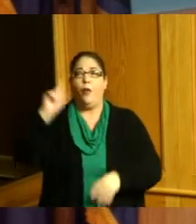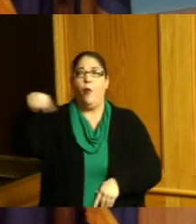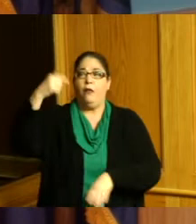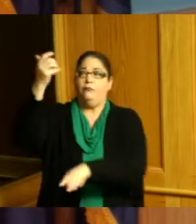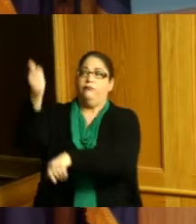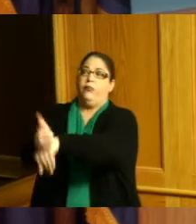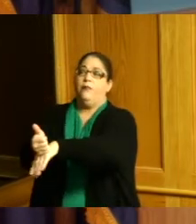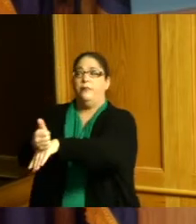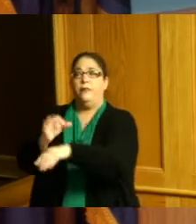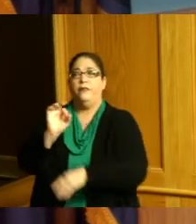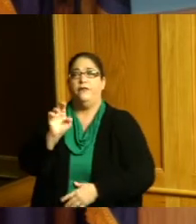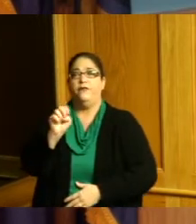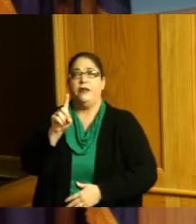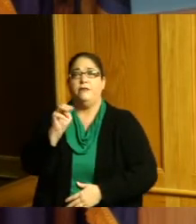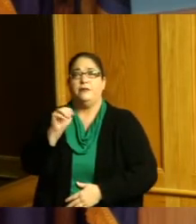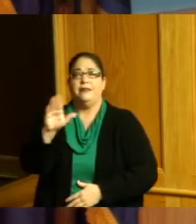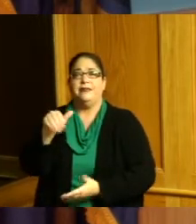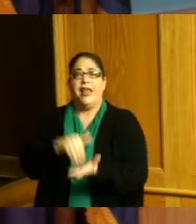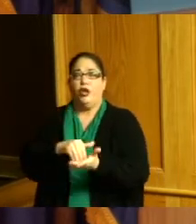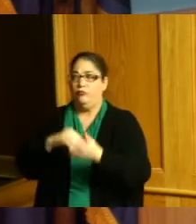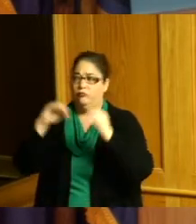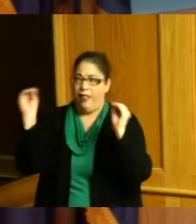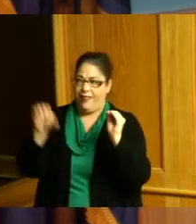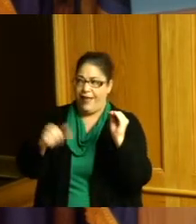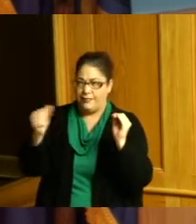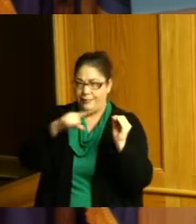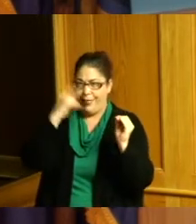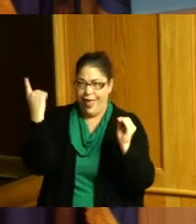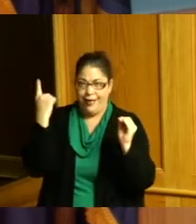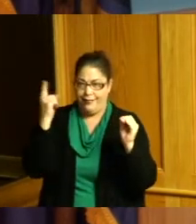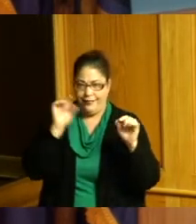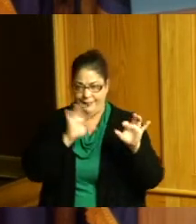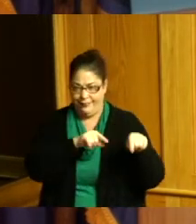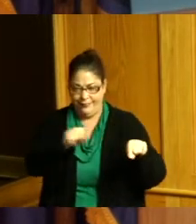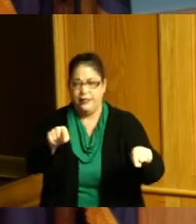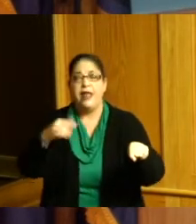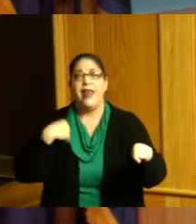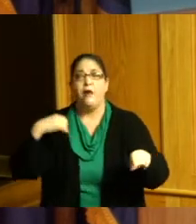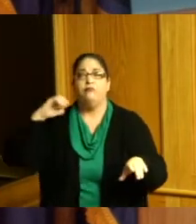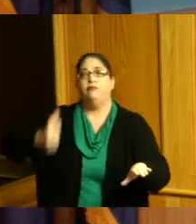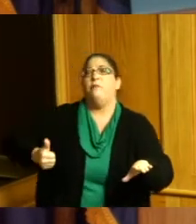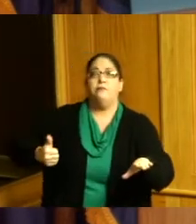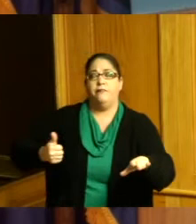highlighted we now are going to have a black music walk of fame challenging the numbers at the county